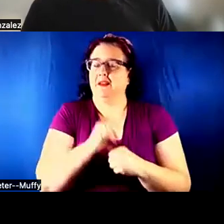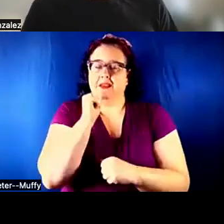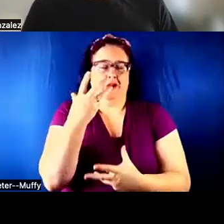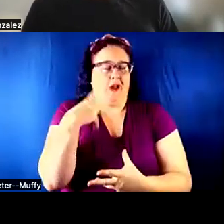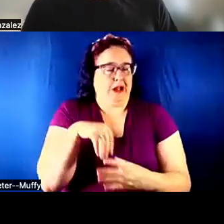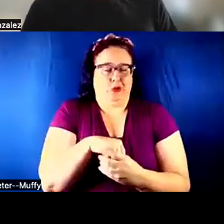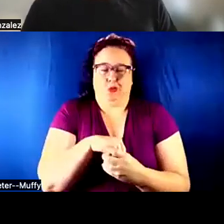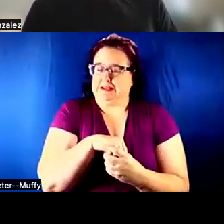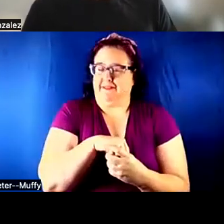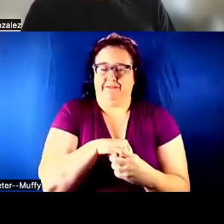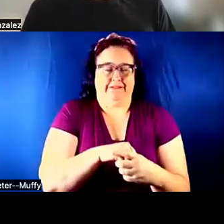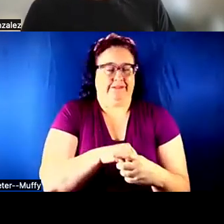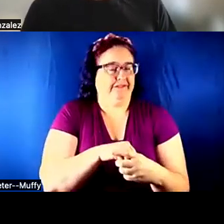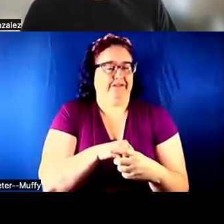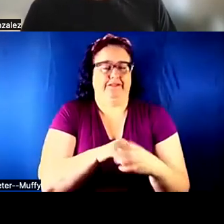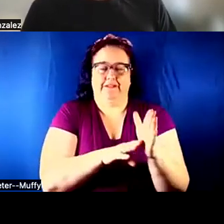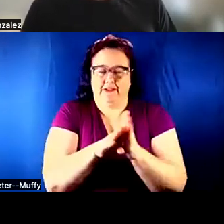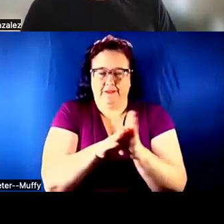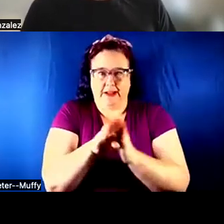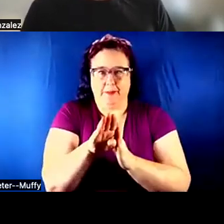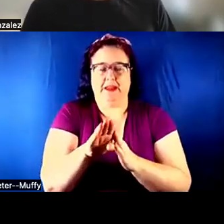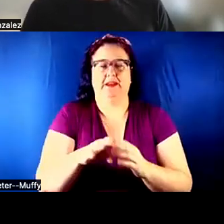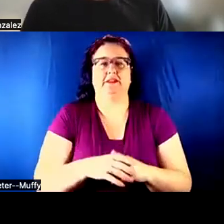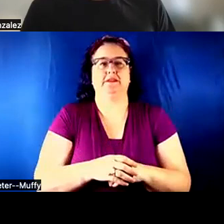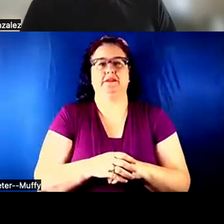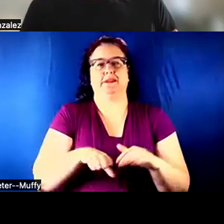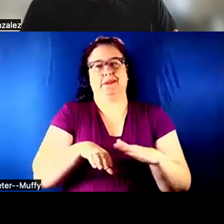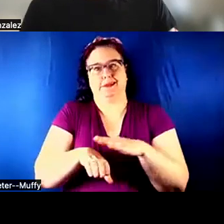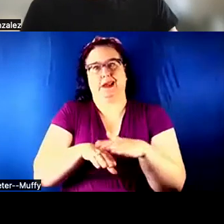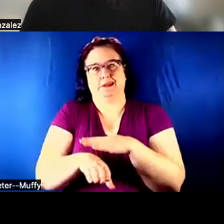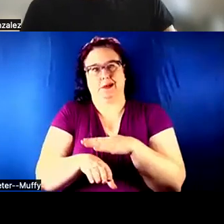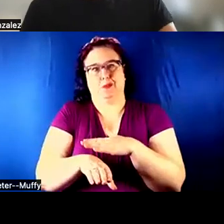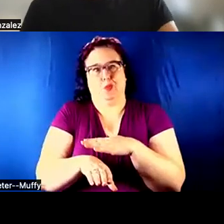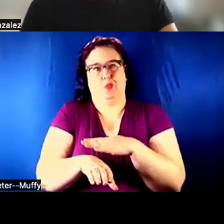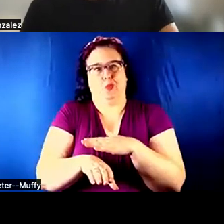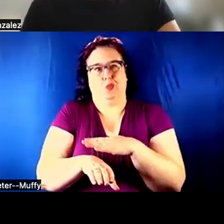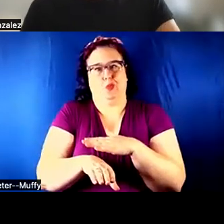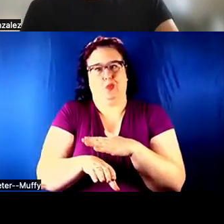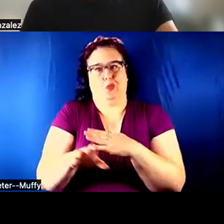THE DEVELOPMENT OF ACCESSIBLE APPLICATIONS. THEY JUST GIVE